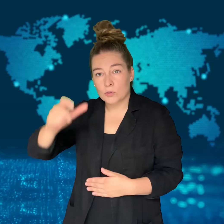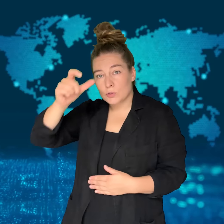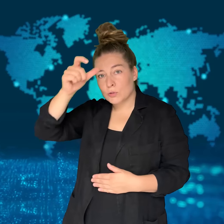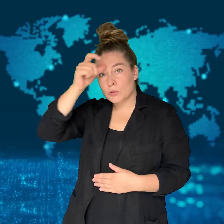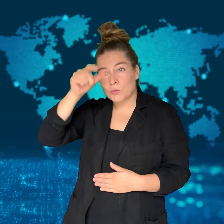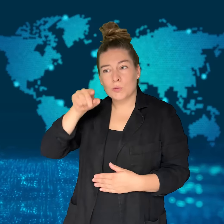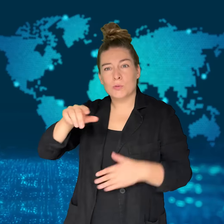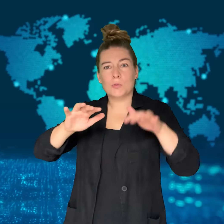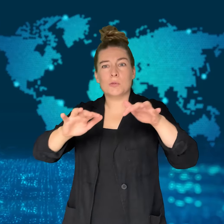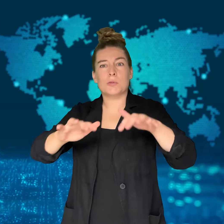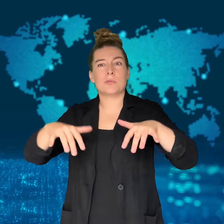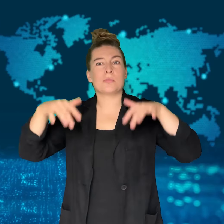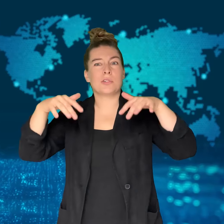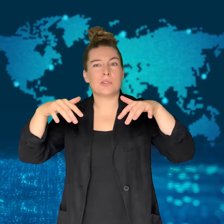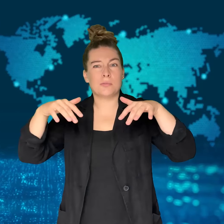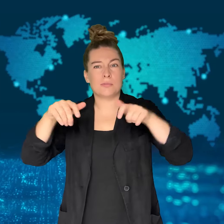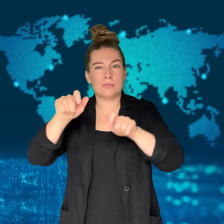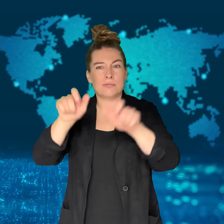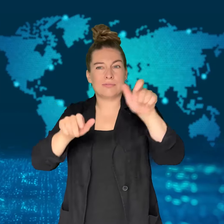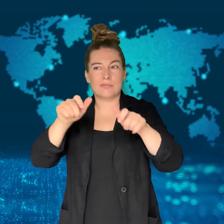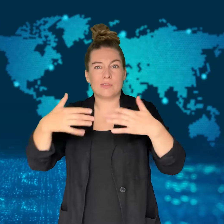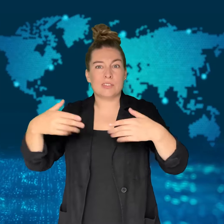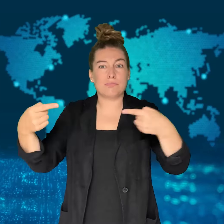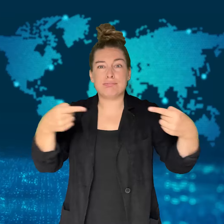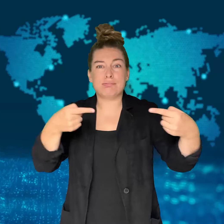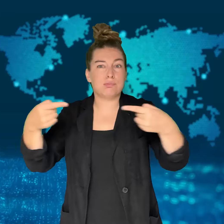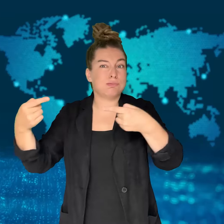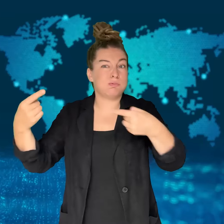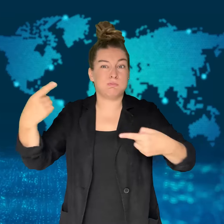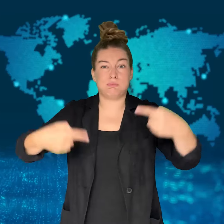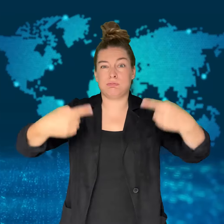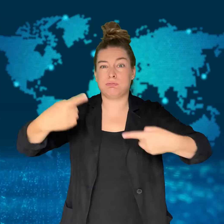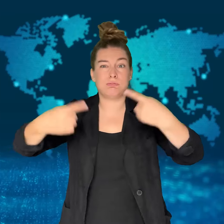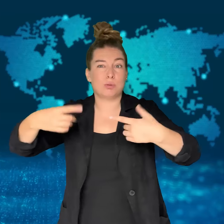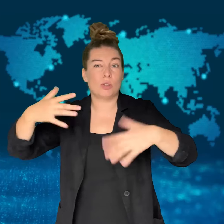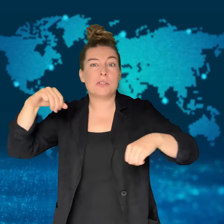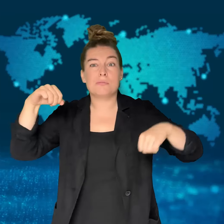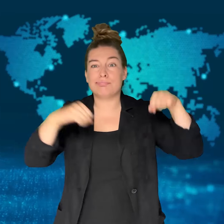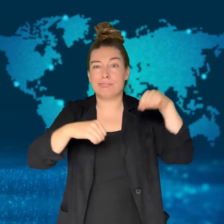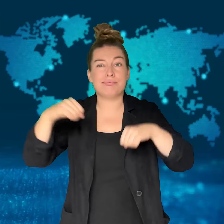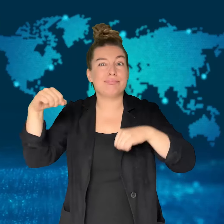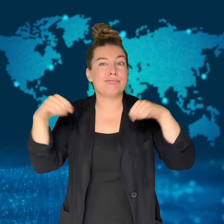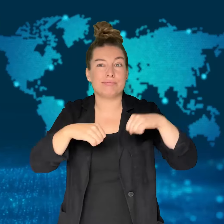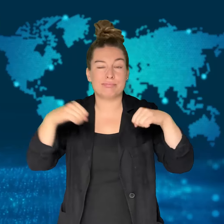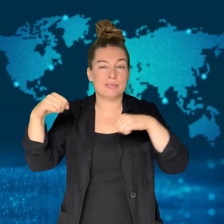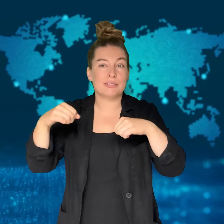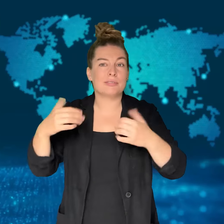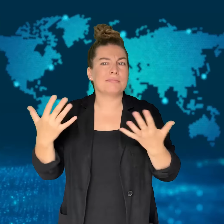[MONIKA]: A fistfight began in TÃ¼rkiye's Parliament after arguments about